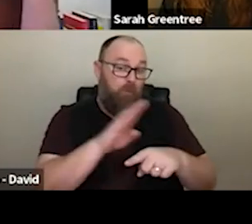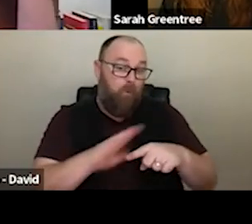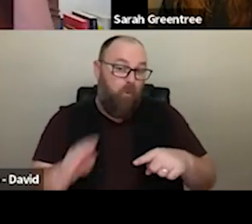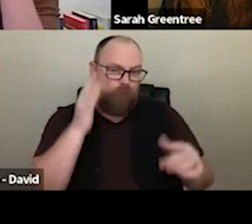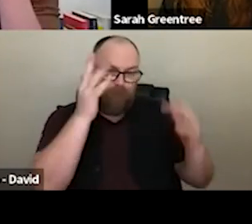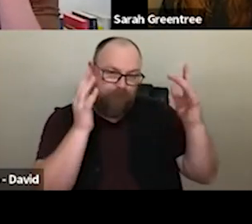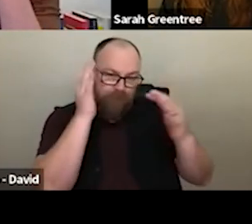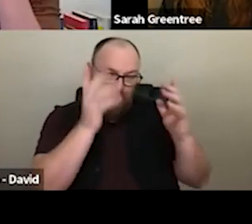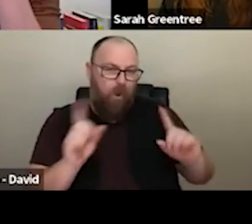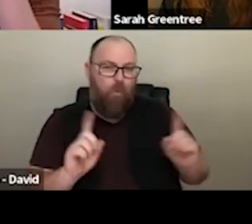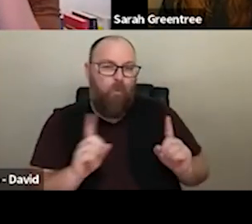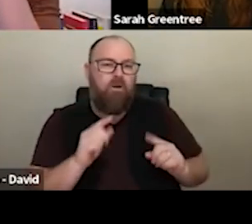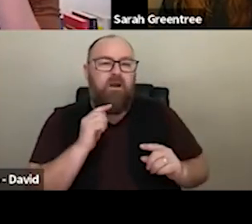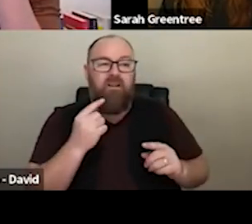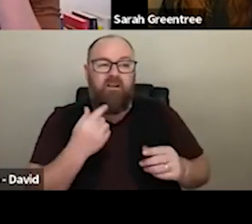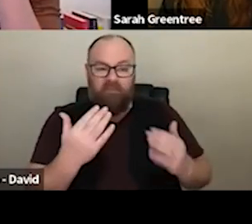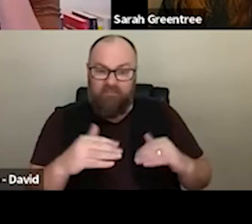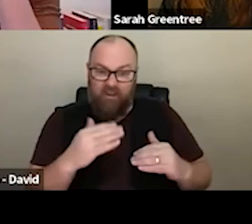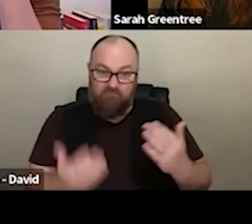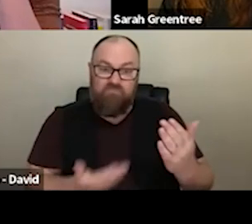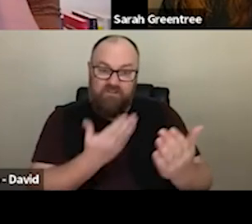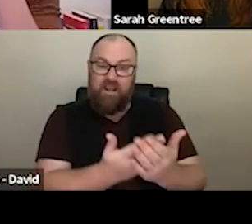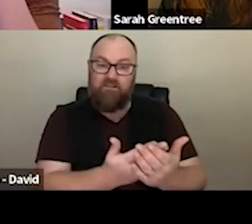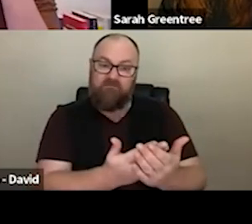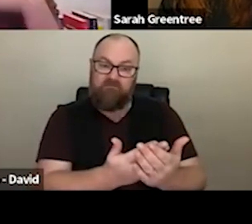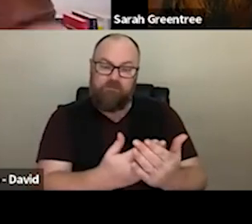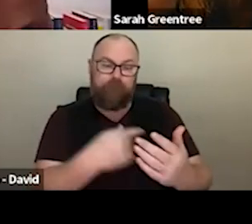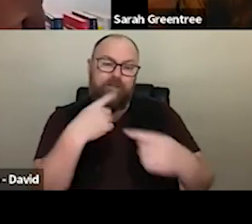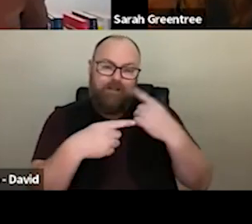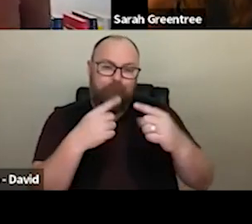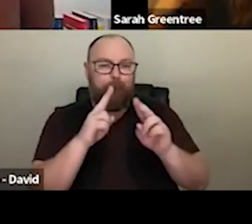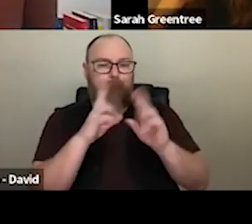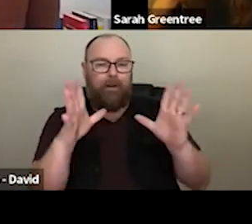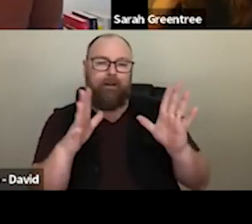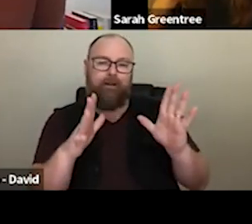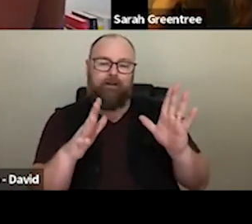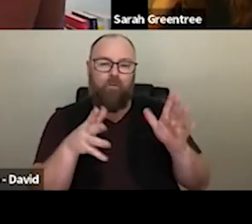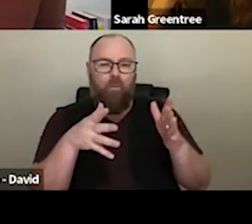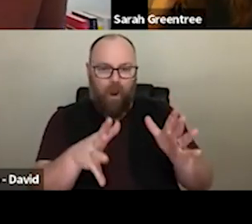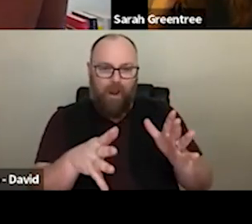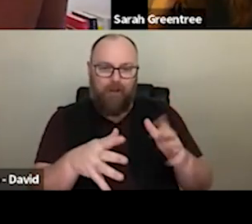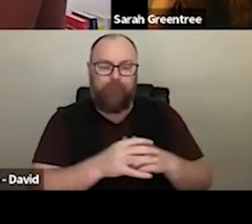organisation and your board to kind of think those, and and present them in a in a really articulate and clear way. about those, and present them in a really And I guess the other thing I'd say is plain. articulate and clear way. And I guess the other thing I would say is